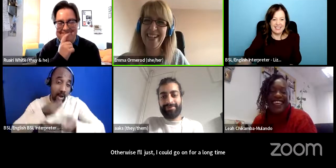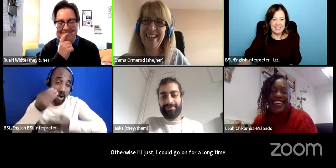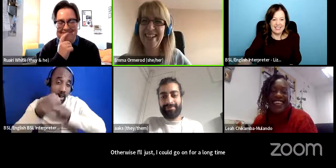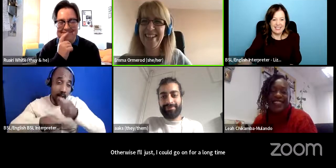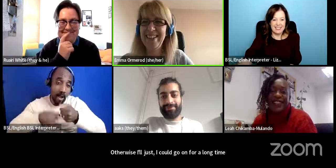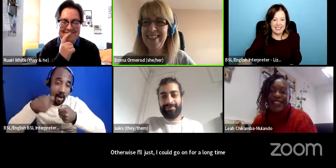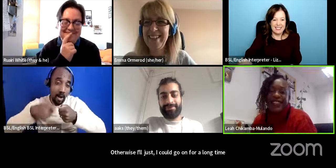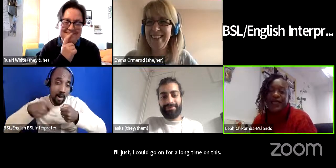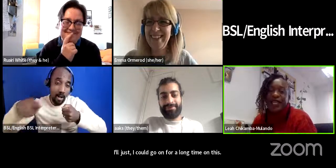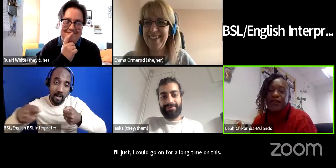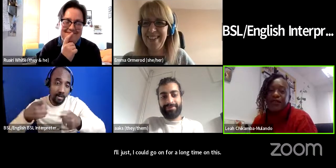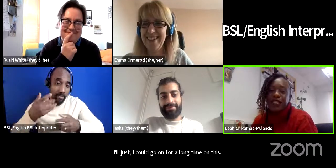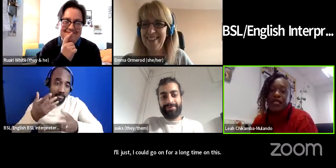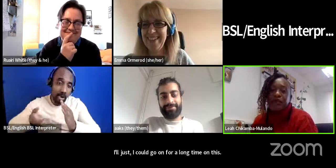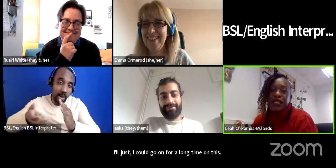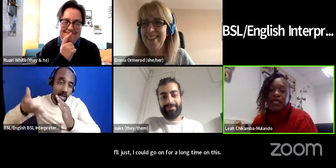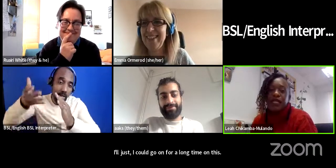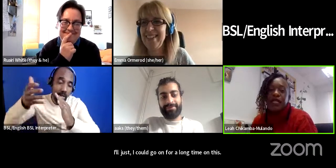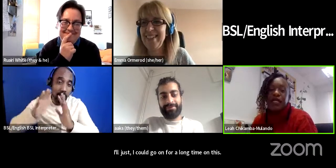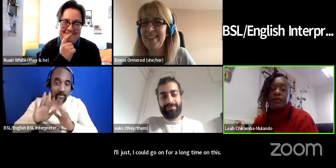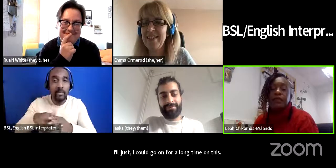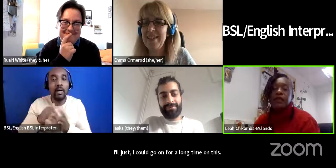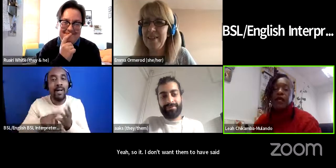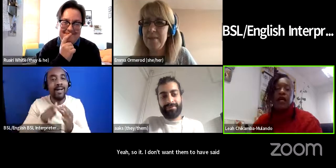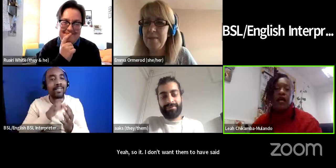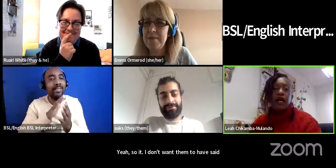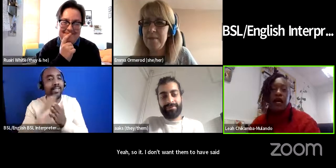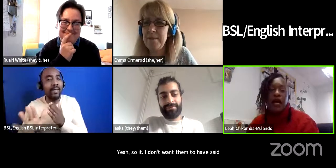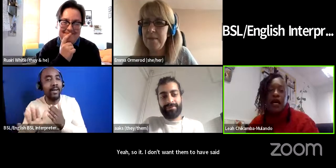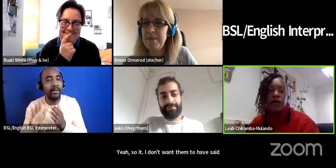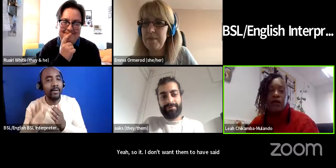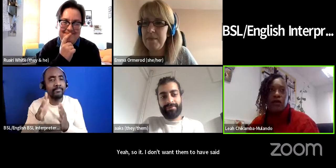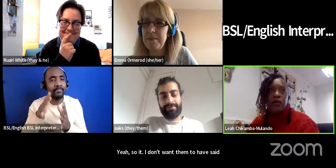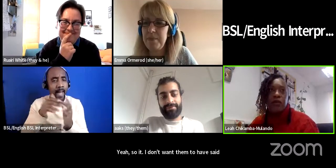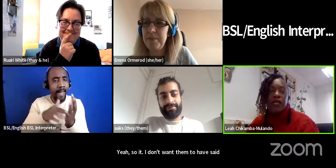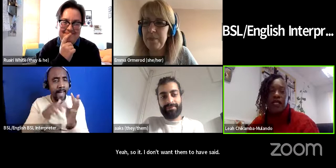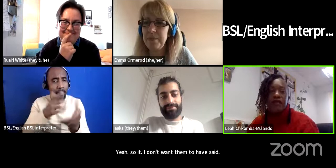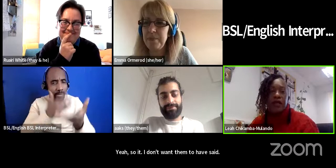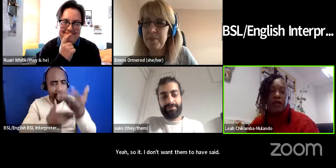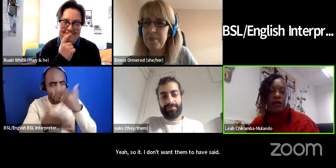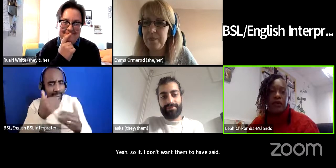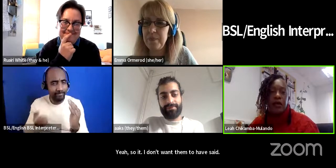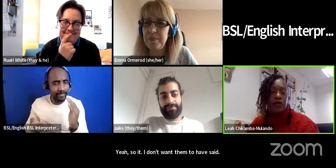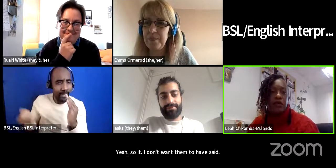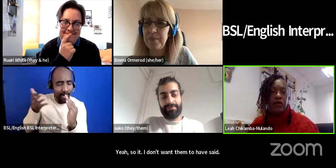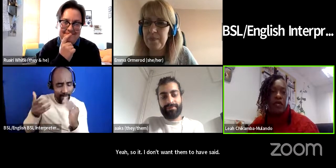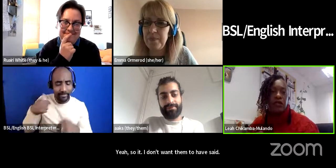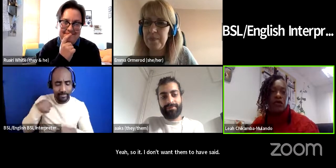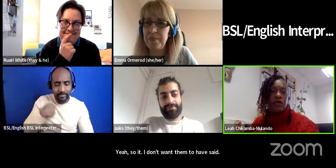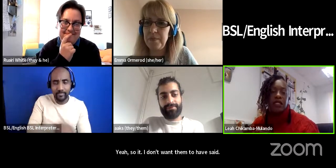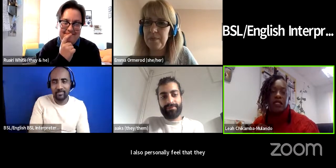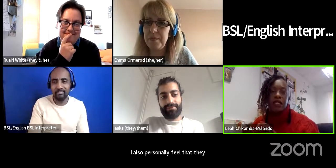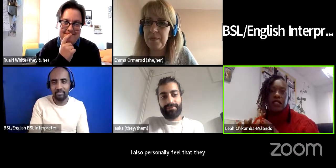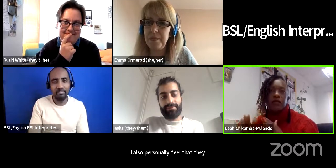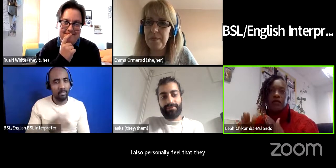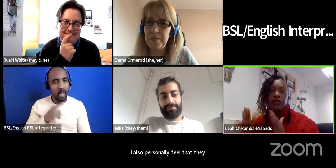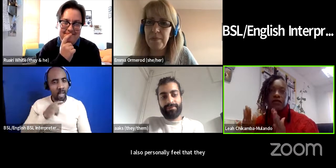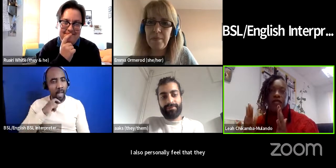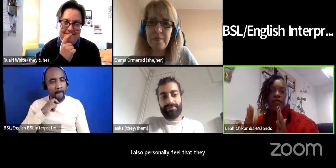yeah so to add on what emma has said i also personally feel that there's too much of being